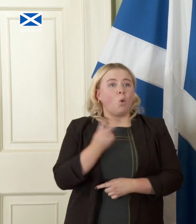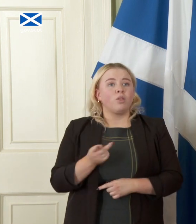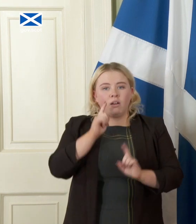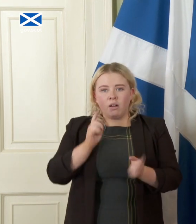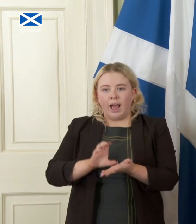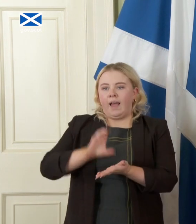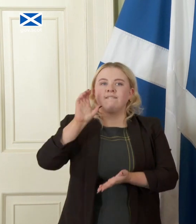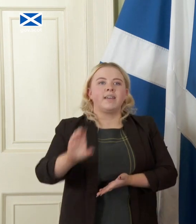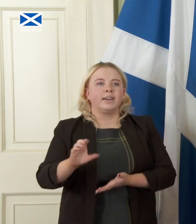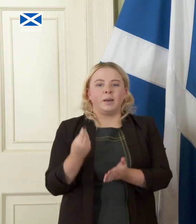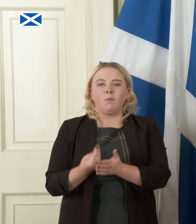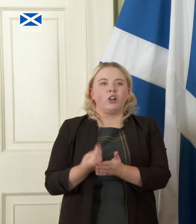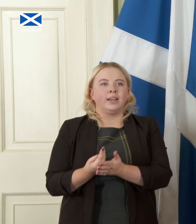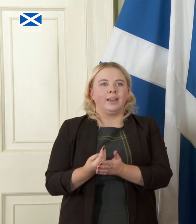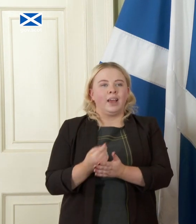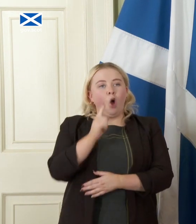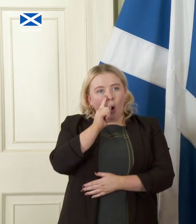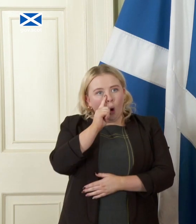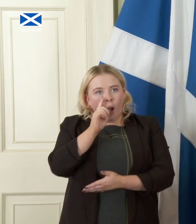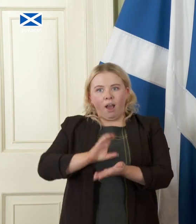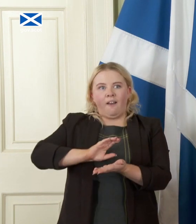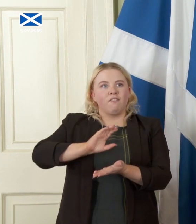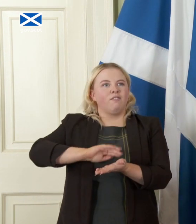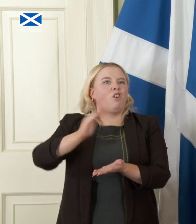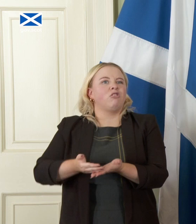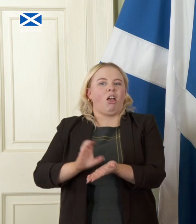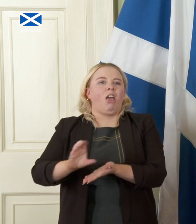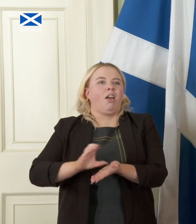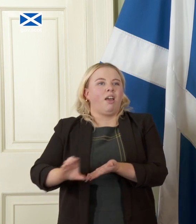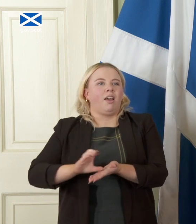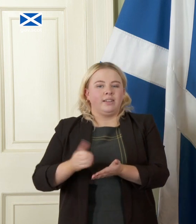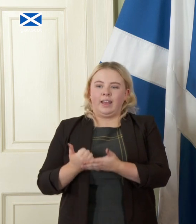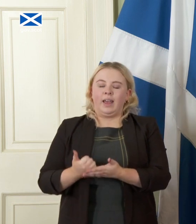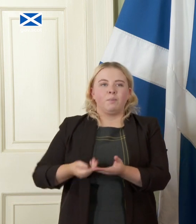those that money in an oil fund I'm not trying to economy in the long term and also say that